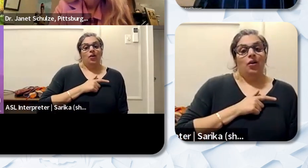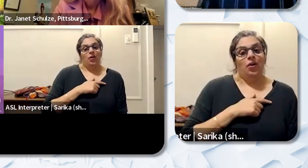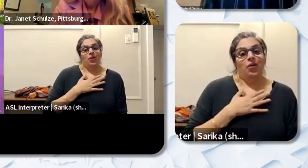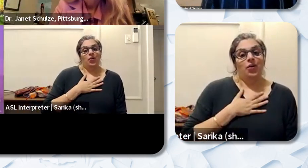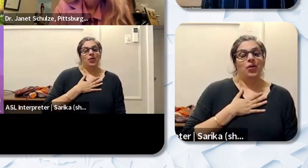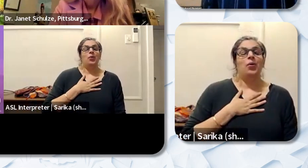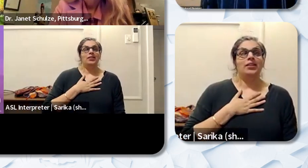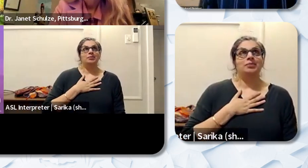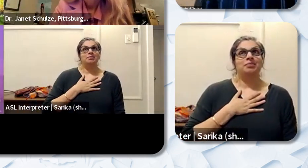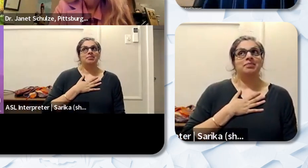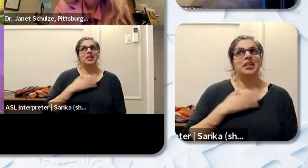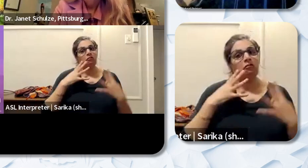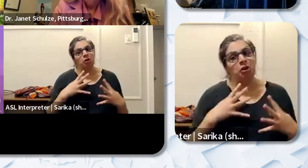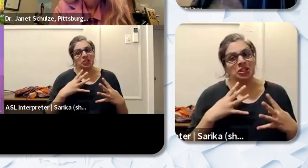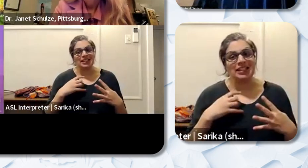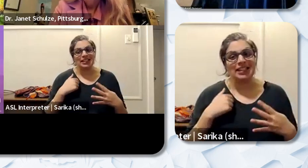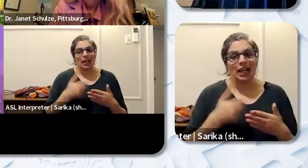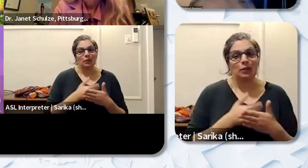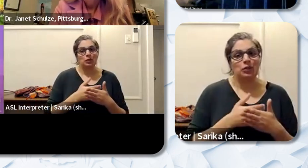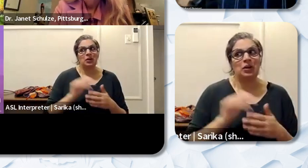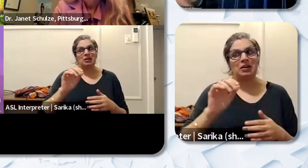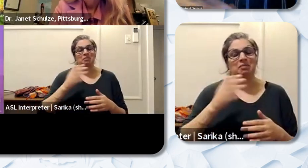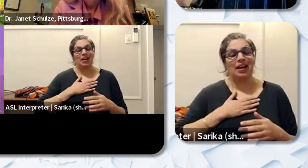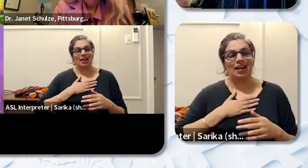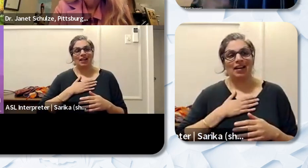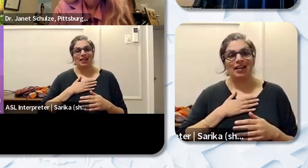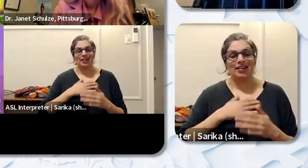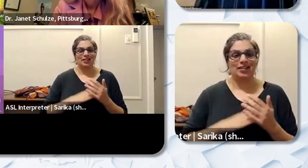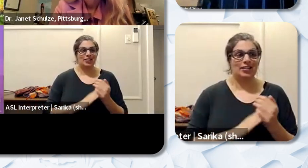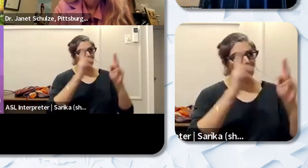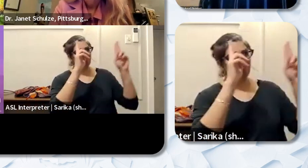panelists. But in my short time of being an educator so far relatively speaking there